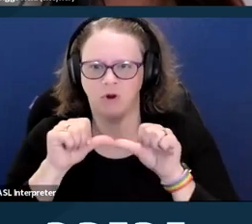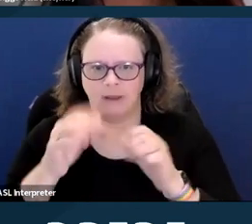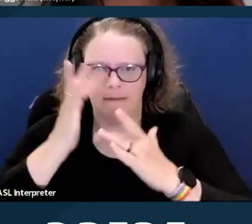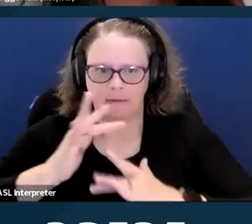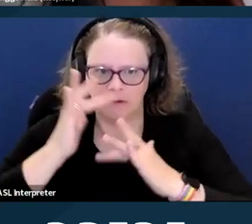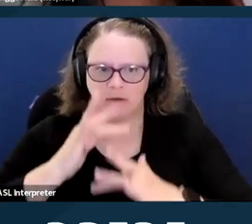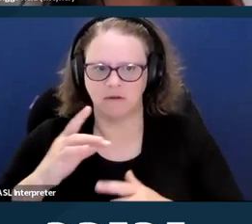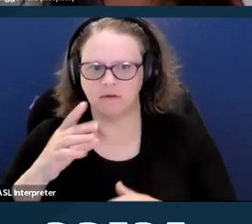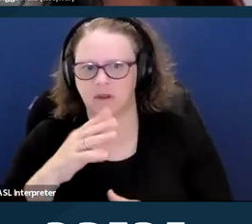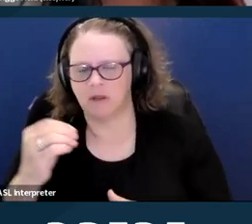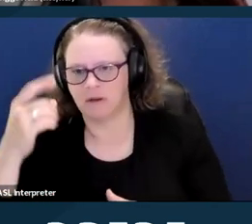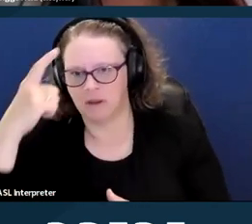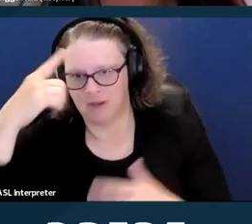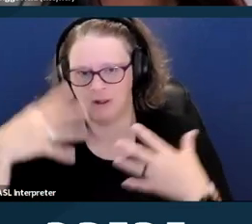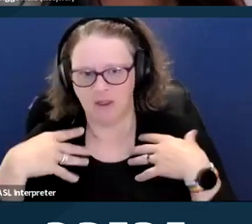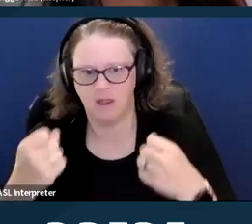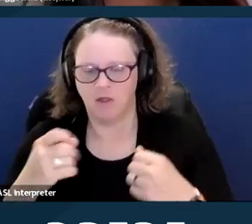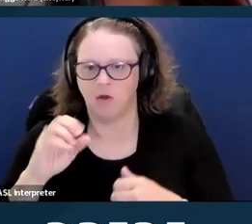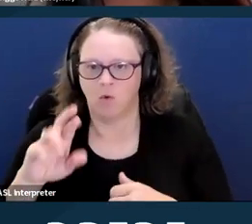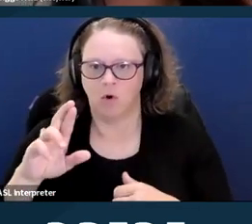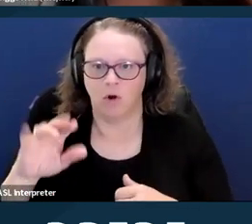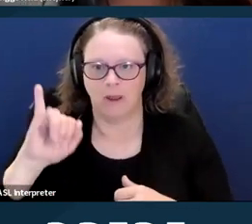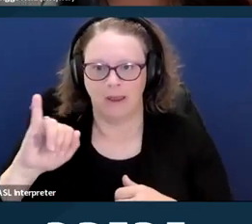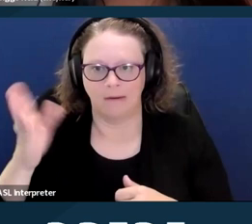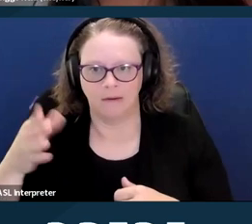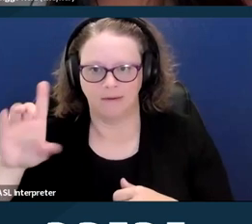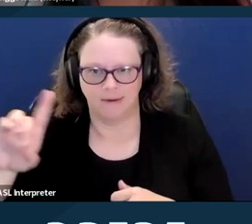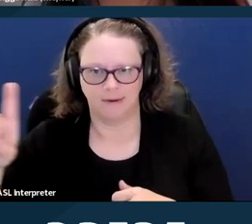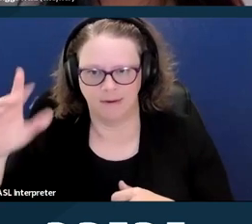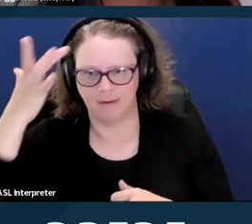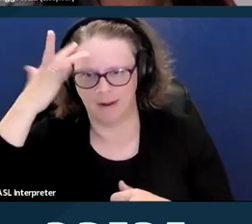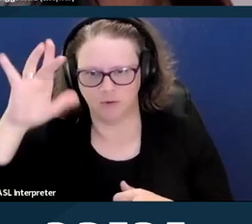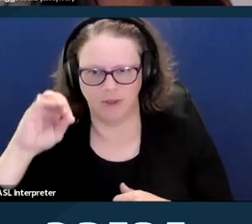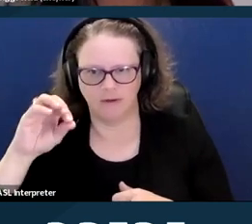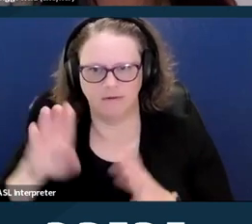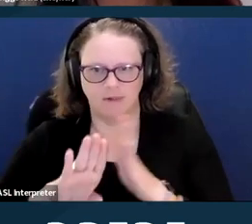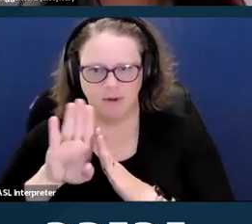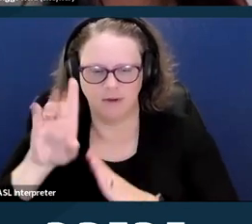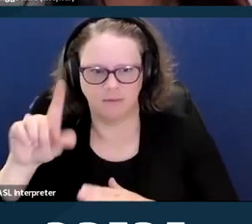a person with down syndrome or a person with epilepsy. On the right side of the slide,